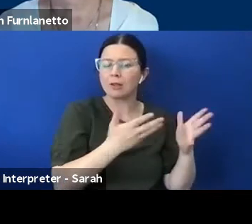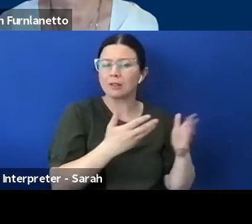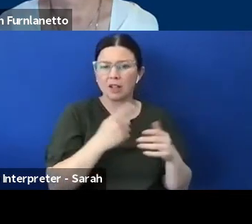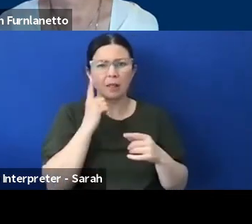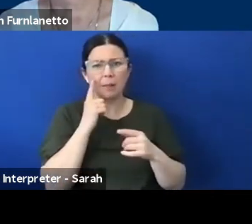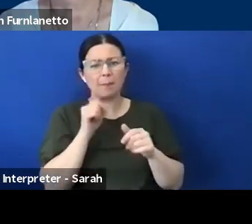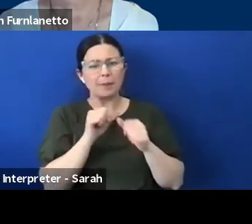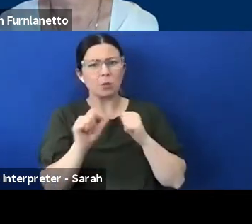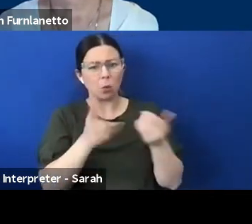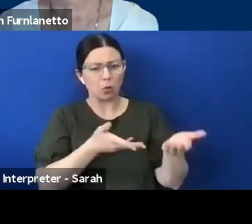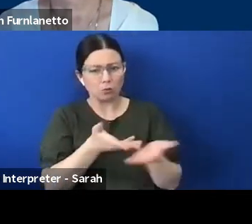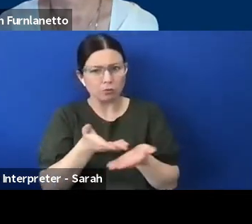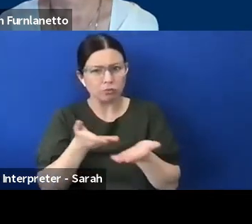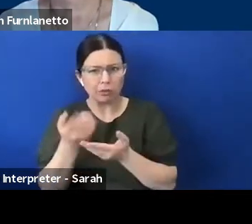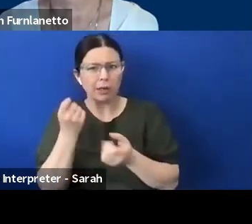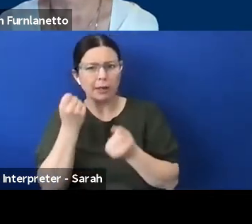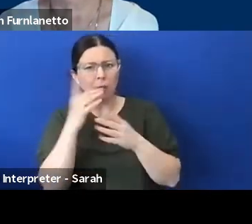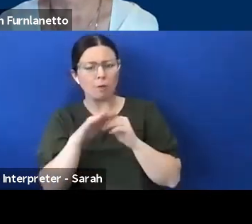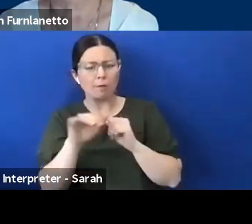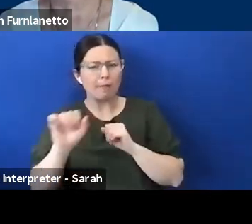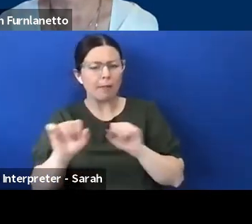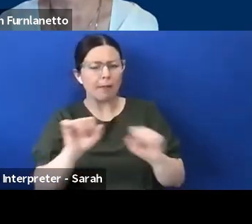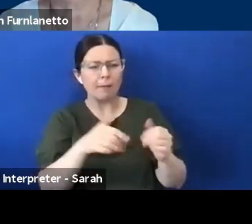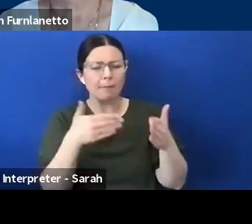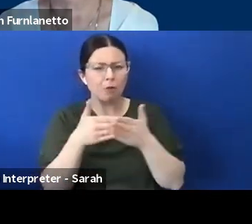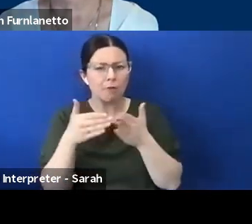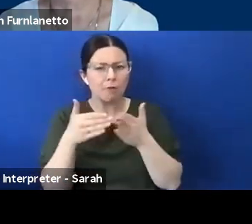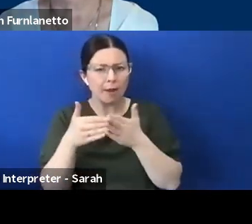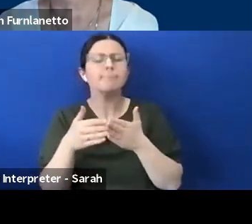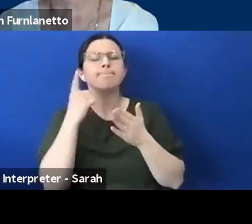and trying to come up with strategies at all levels in terms of how to approach them.